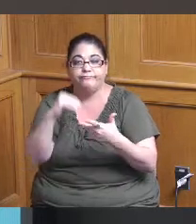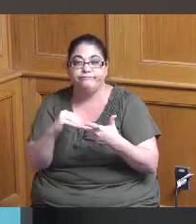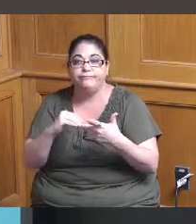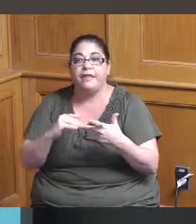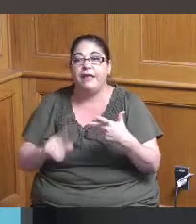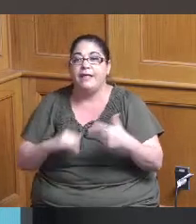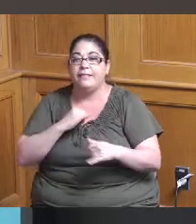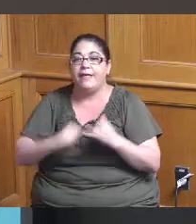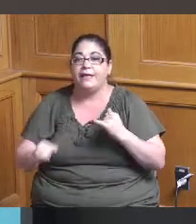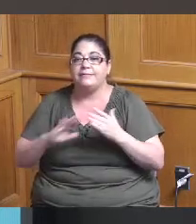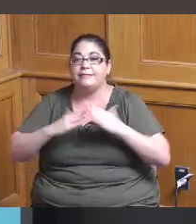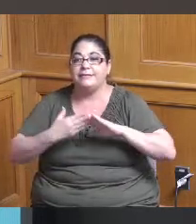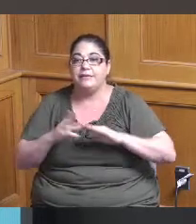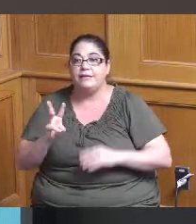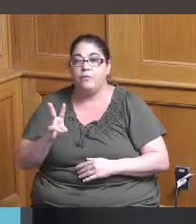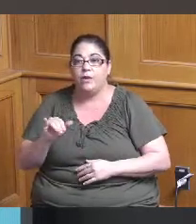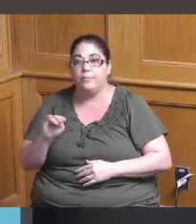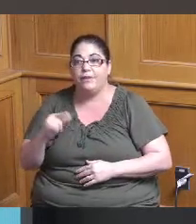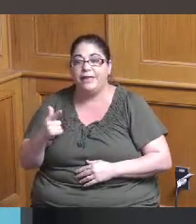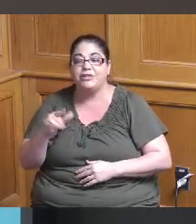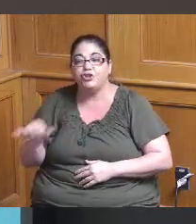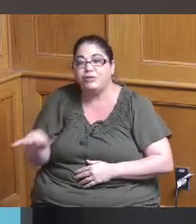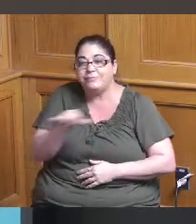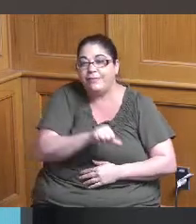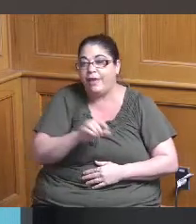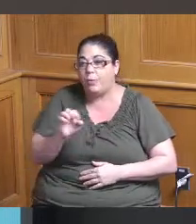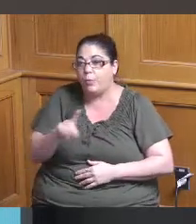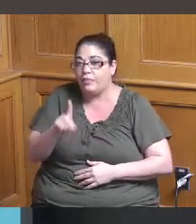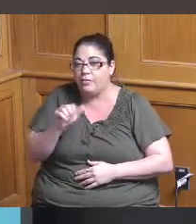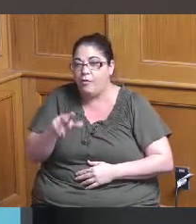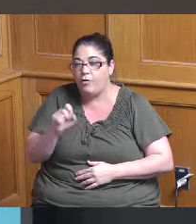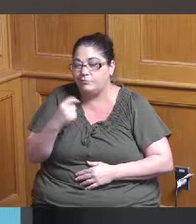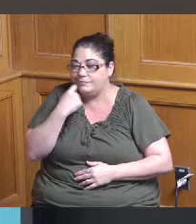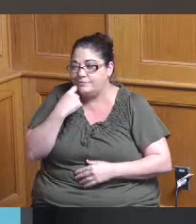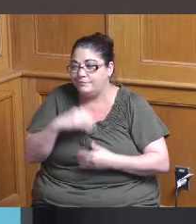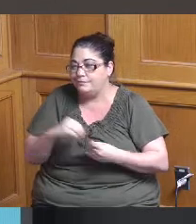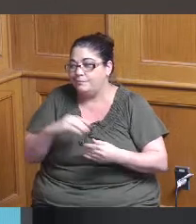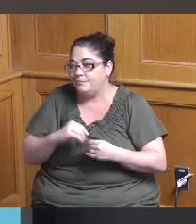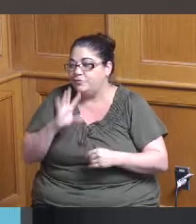is very similar to the Woodlawn application it focuses on their promenade area in the center of